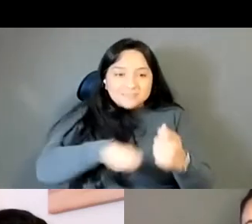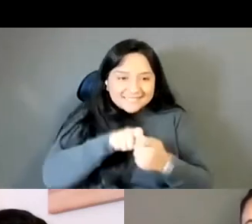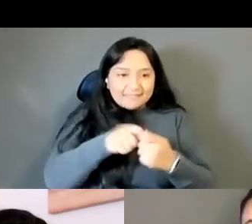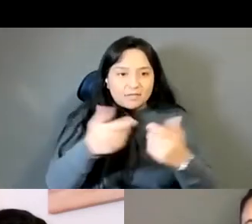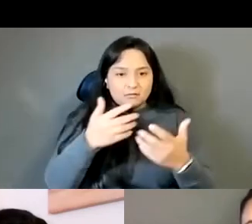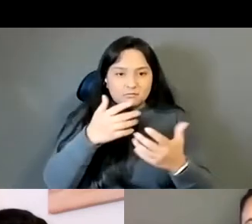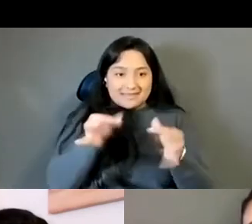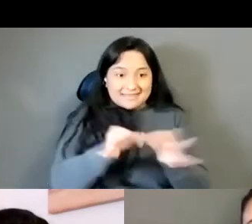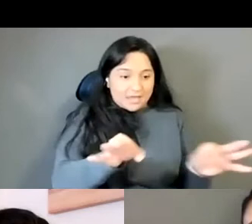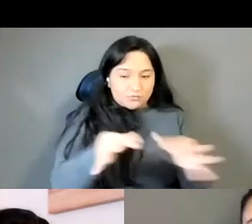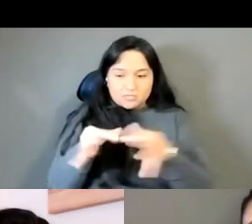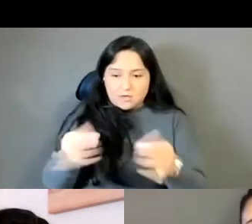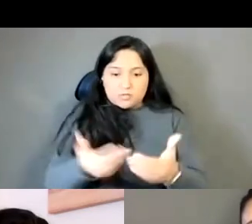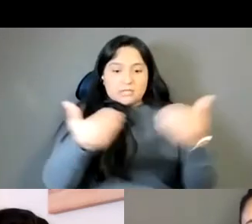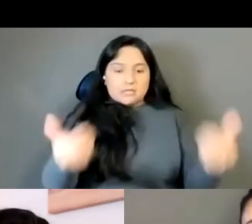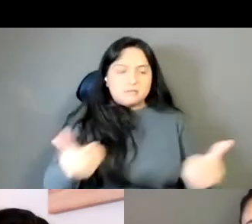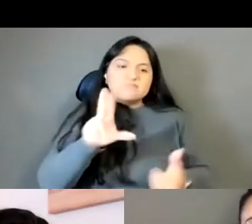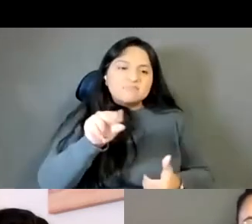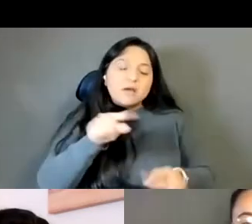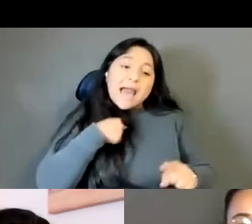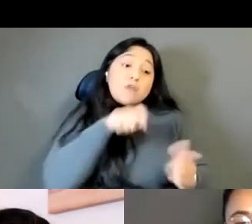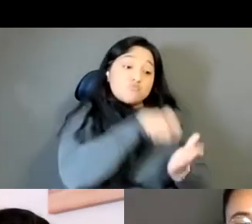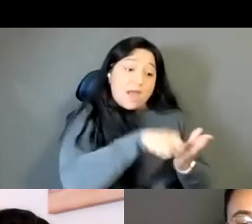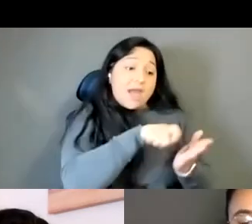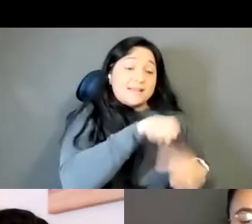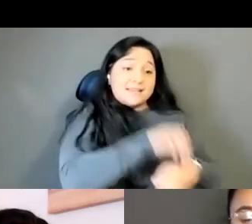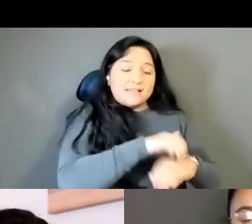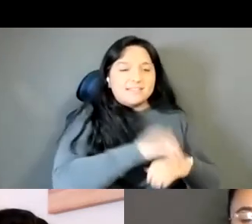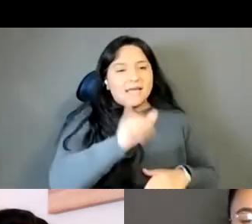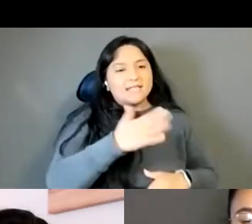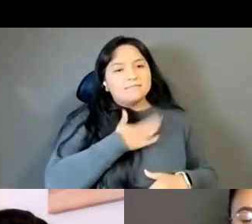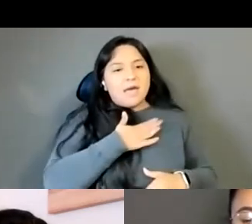I write in English because that's the only language that I'm fluent in, and that I can